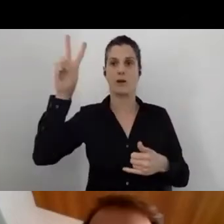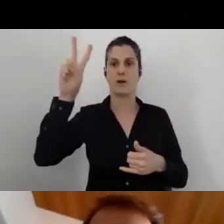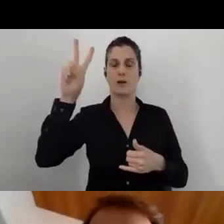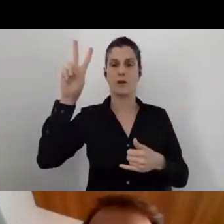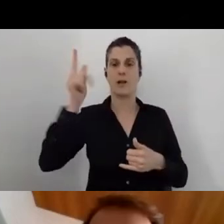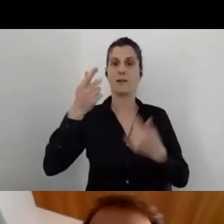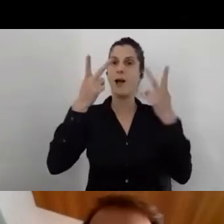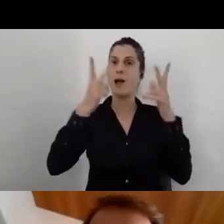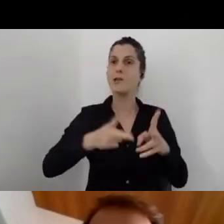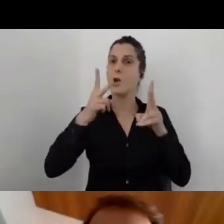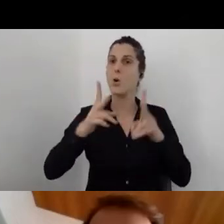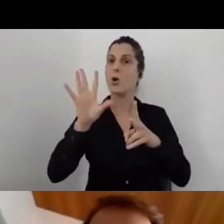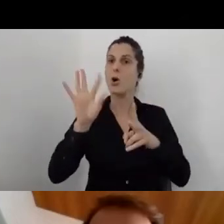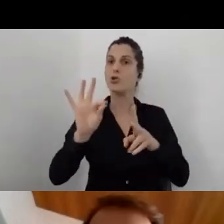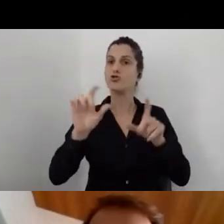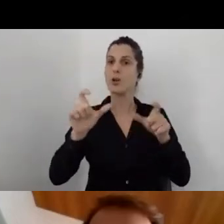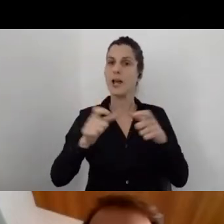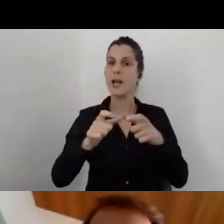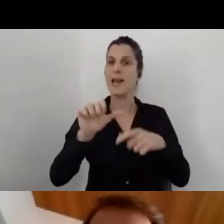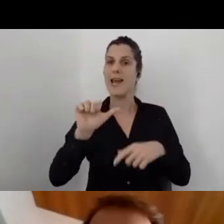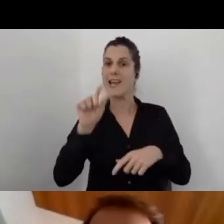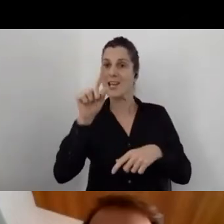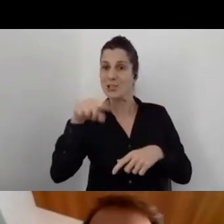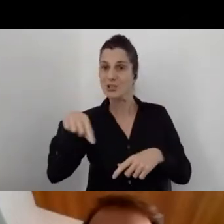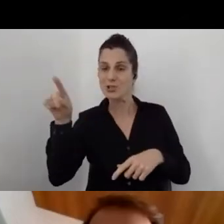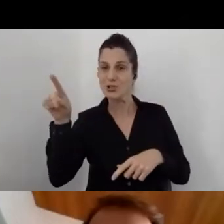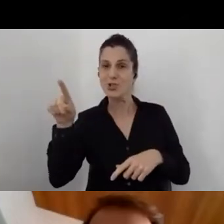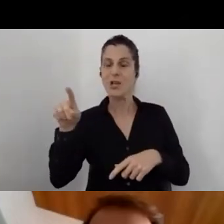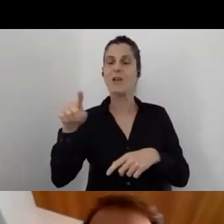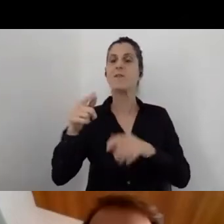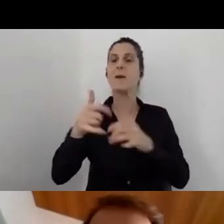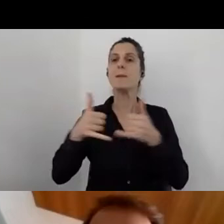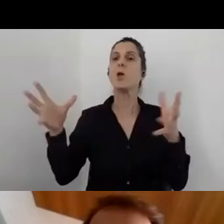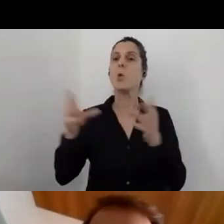of A-Check than we developed with aerial photography, A-Check